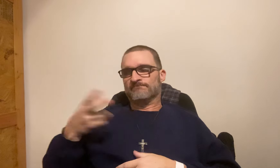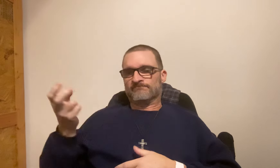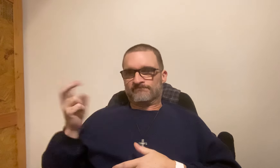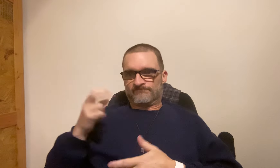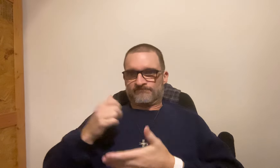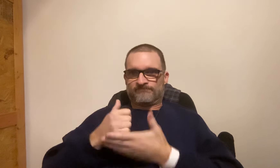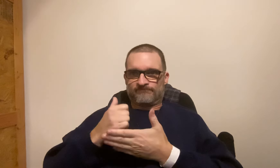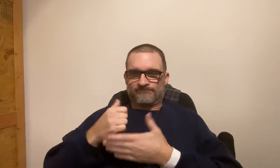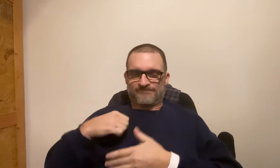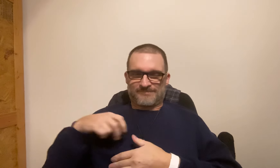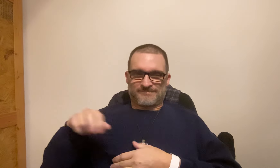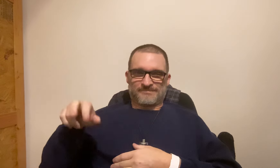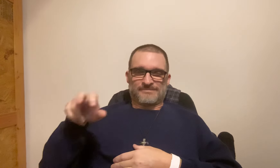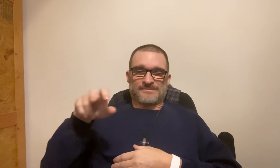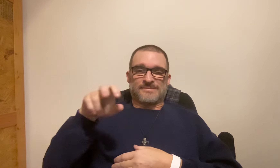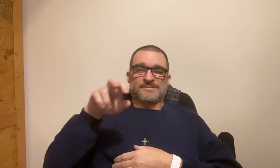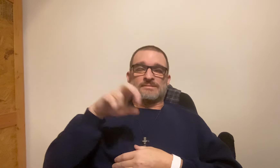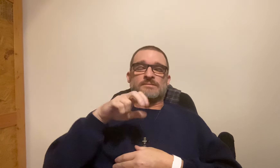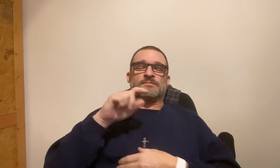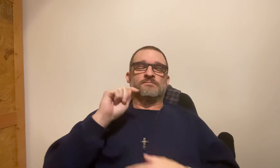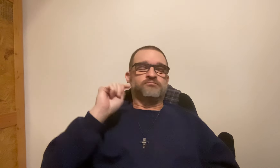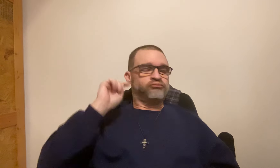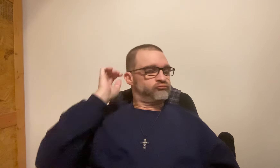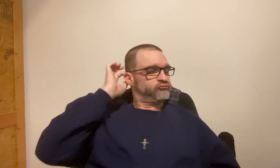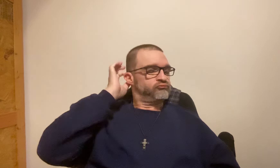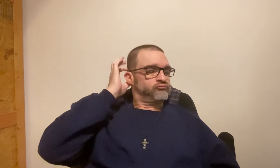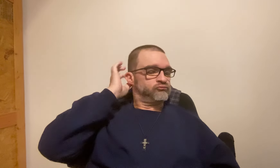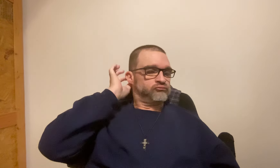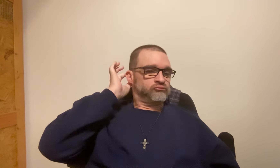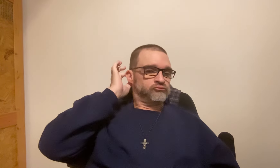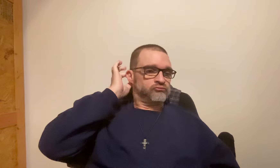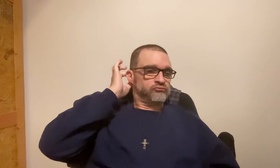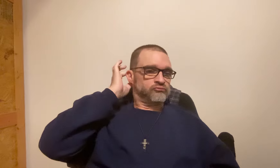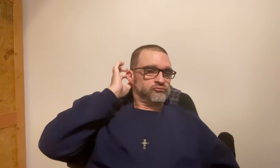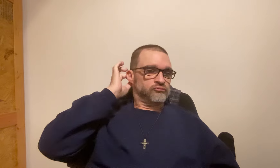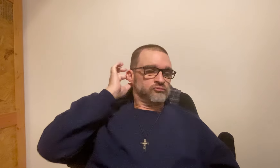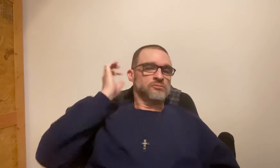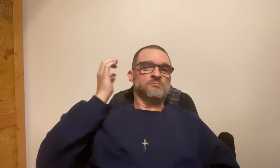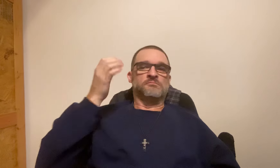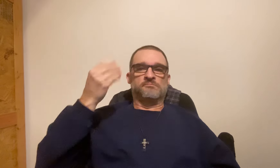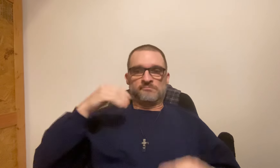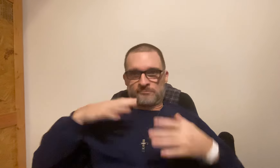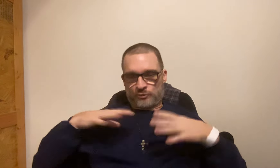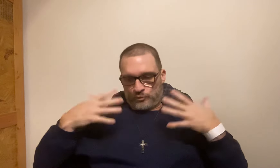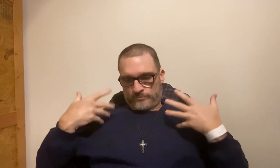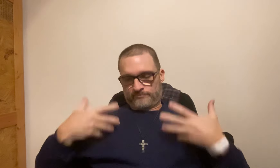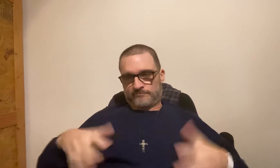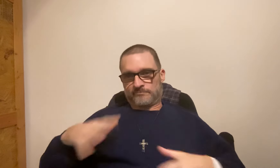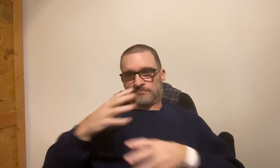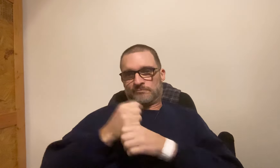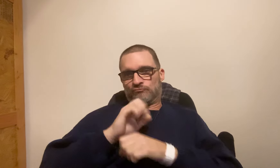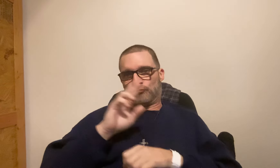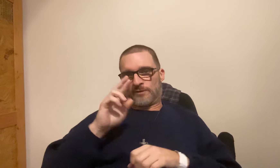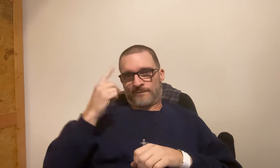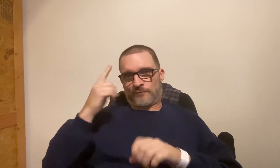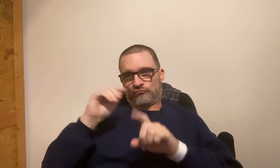She said fine and got up to help me go to the bathroom. She gave me clothes so I'd get dressed and get ready